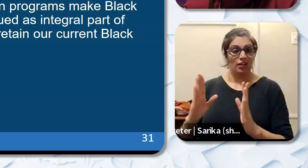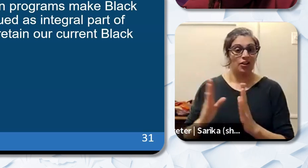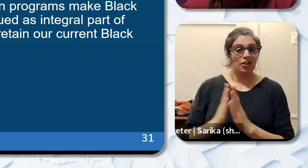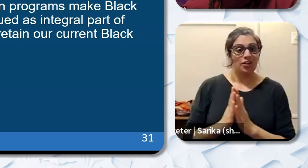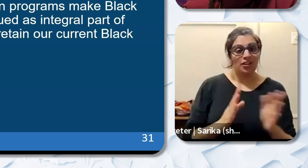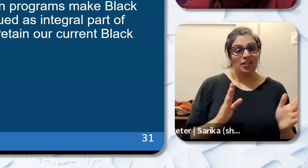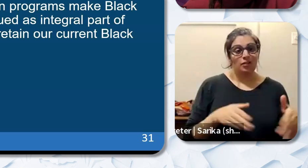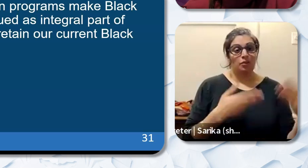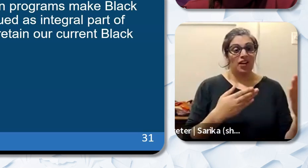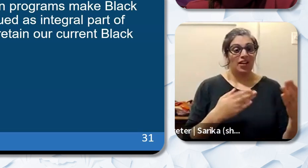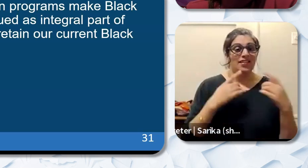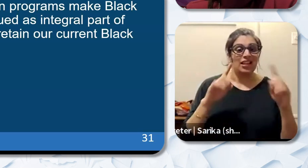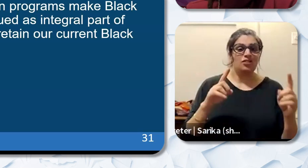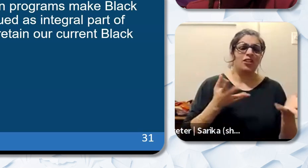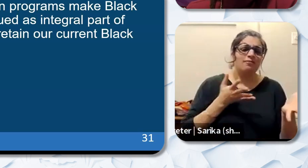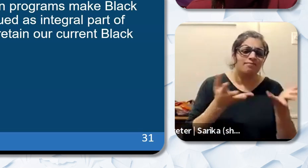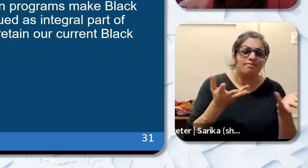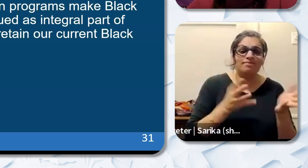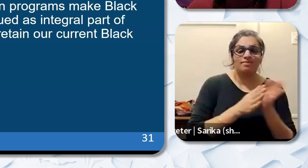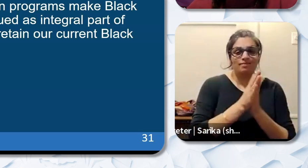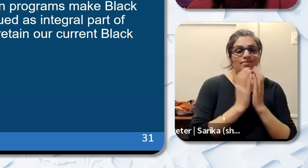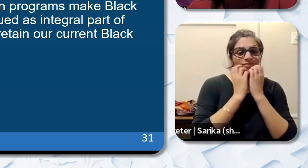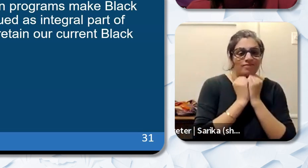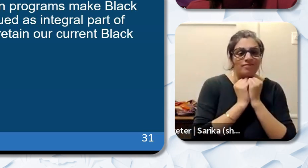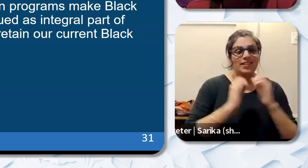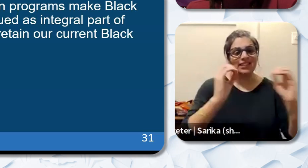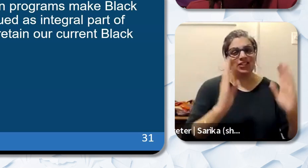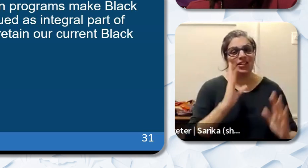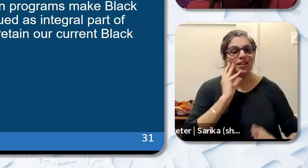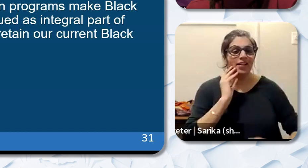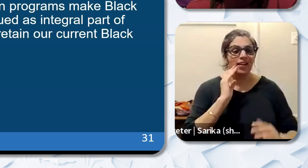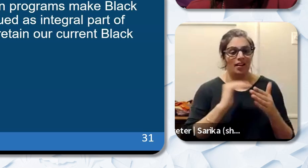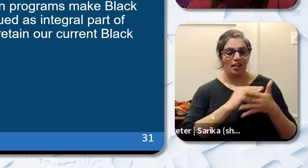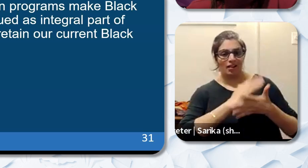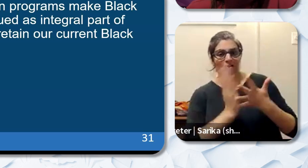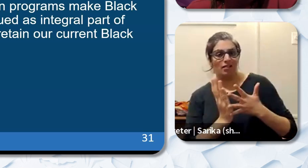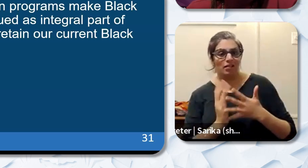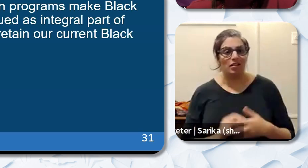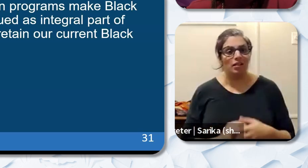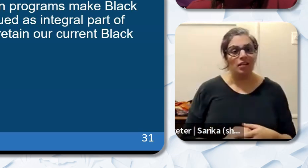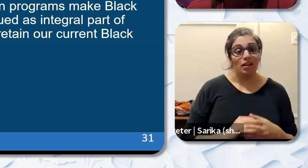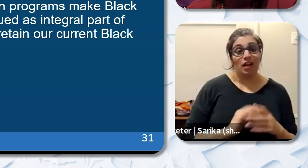teaching experiences? And you know a sub question to that might be how can schools districts and